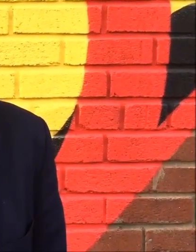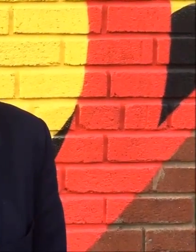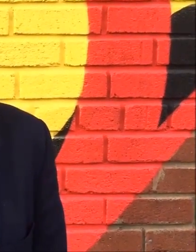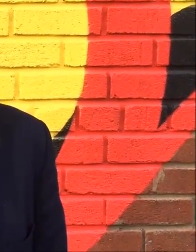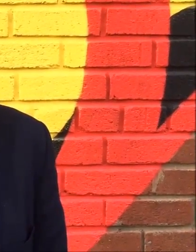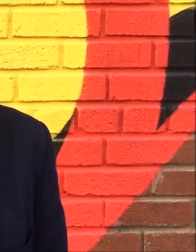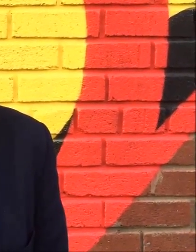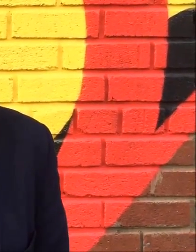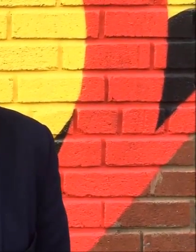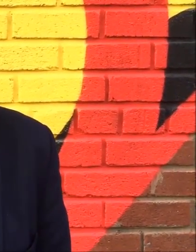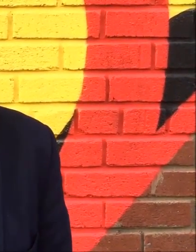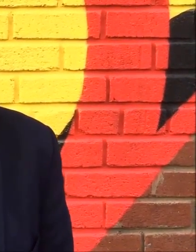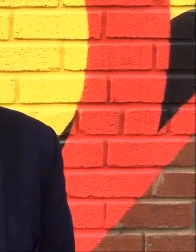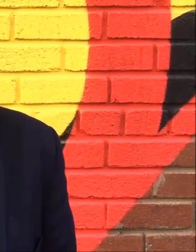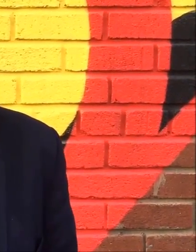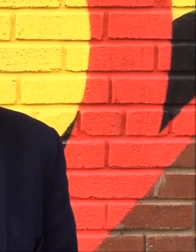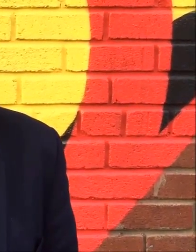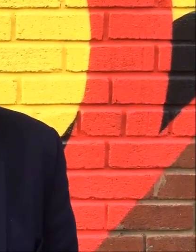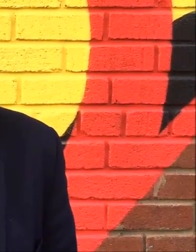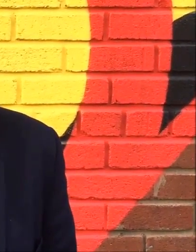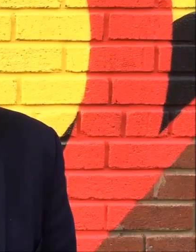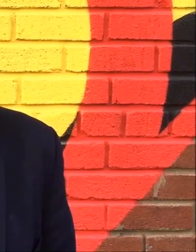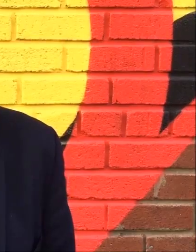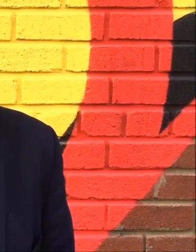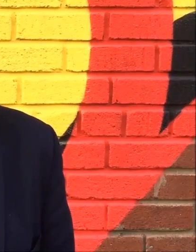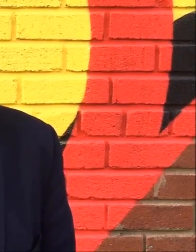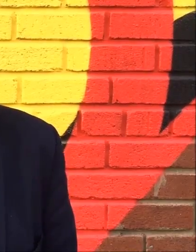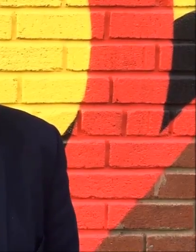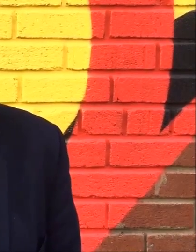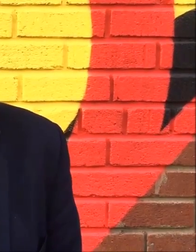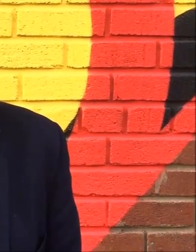Claude would have turned 68 this spring and we're so proud